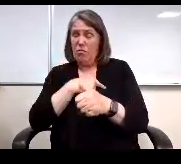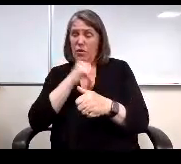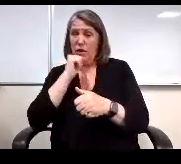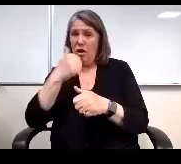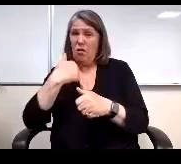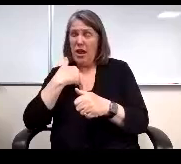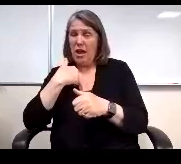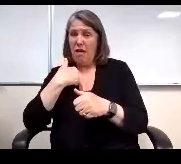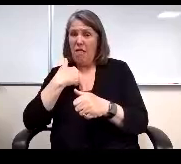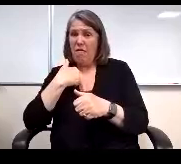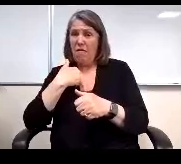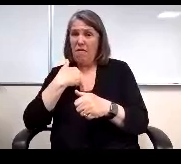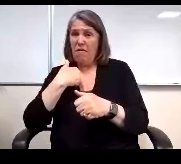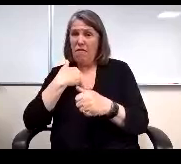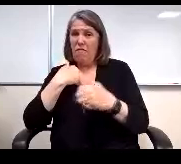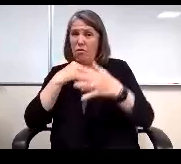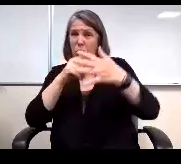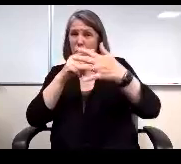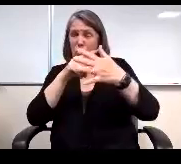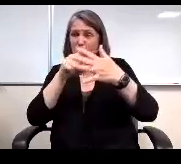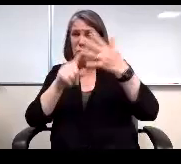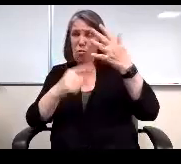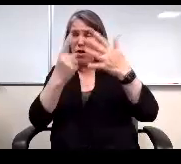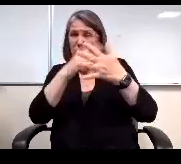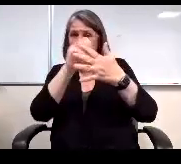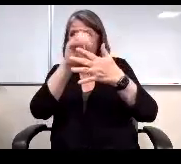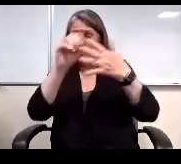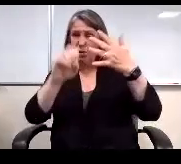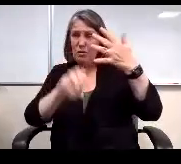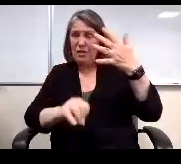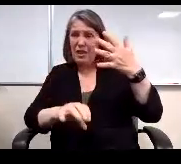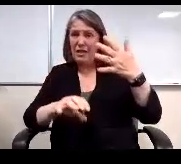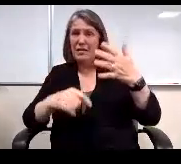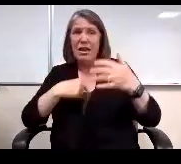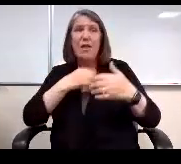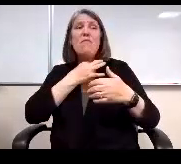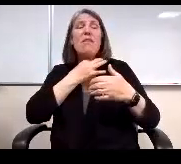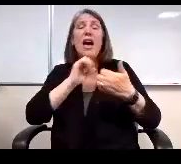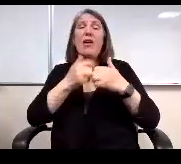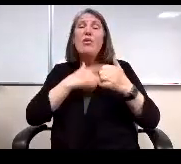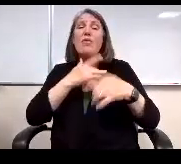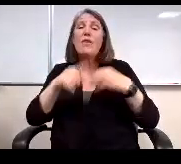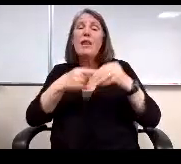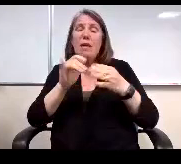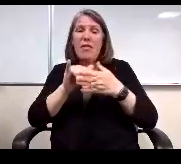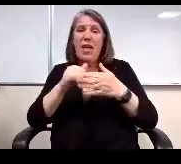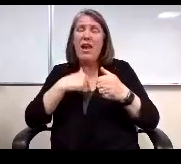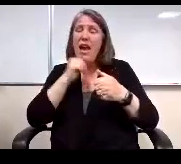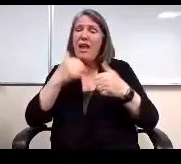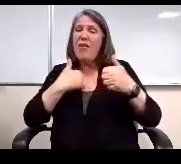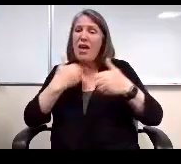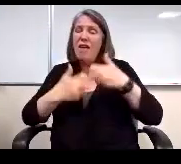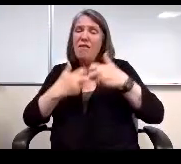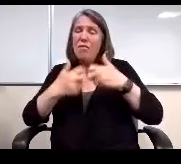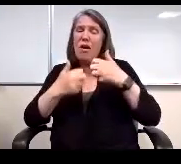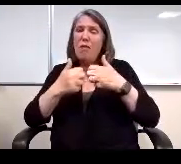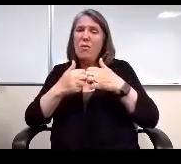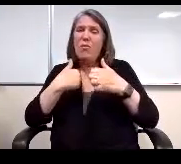I would like to hear from you on how you feel about that. If you know I don't have a problem with us once, once in awhile, wanna vacation?